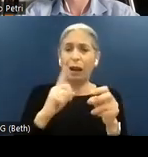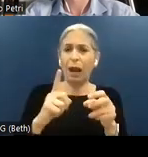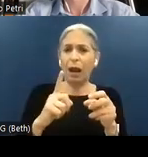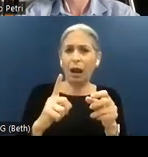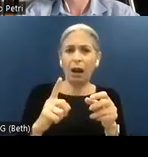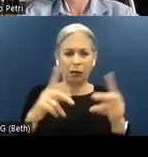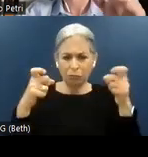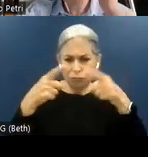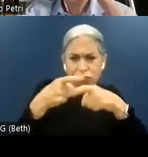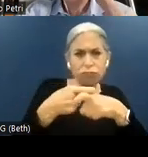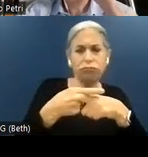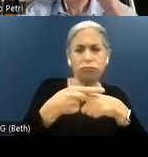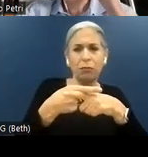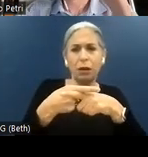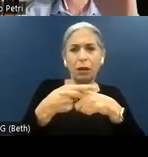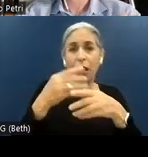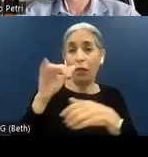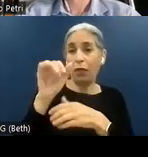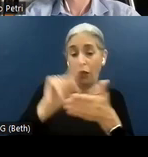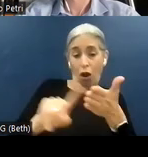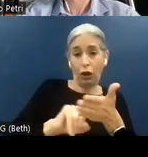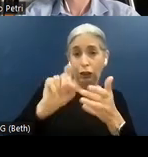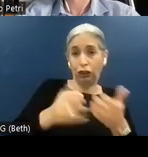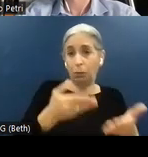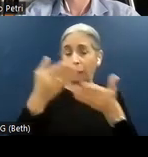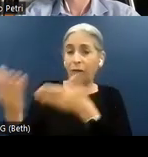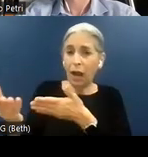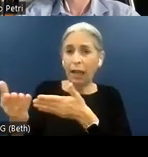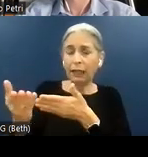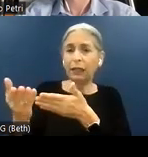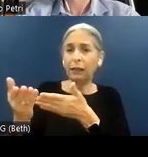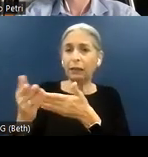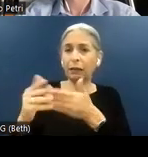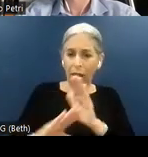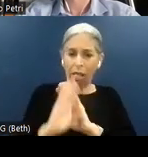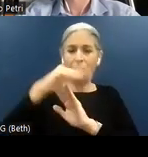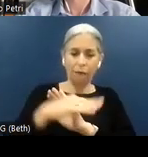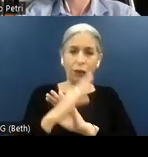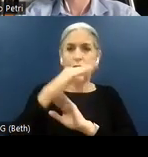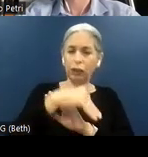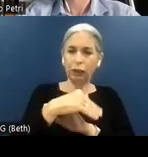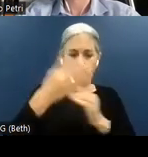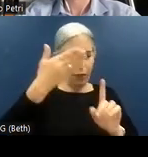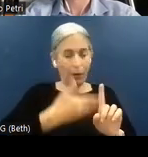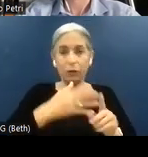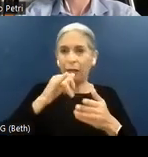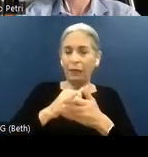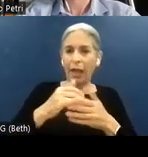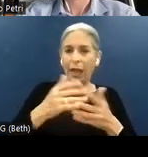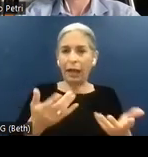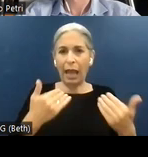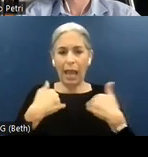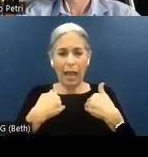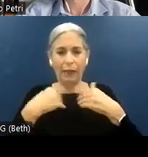complex, the audit should provide the instructions from the person that conducted the audit on